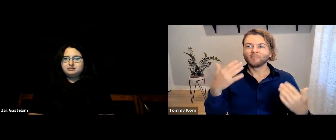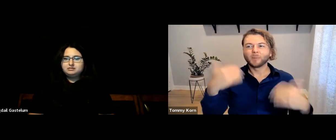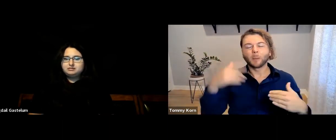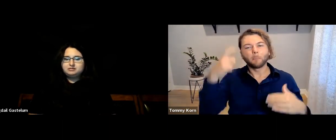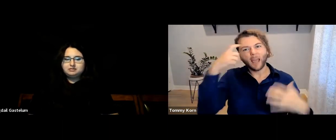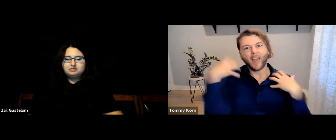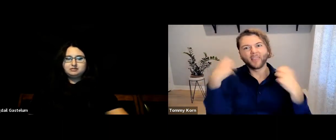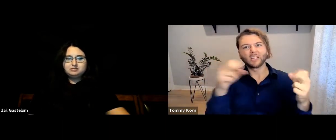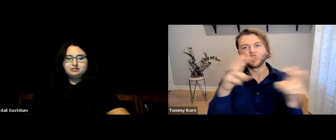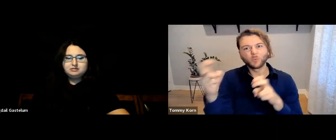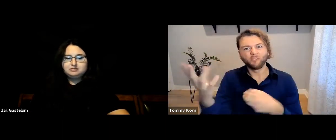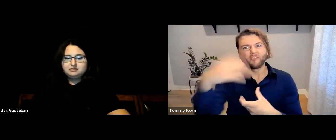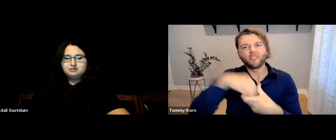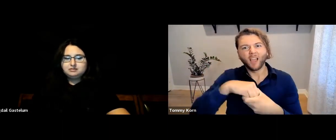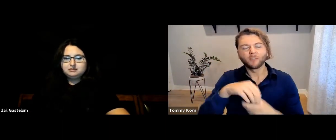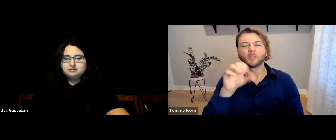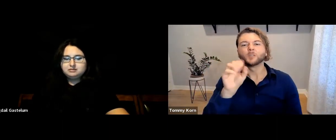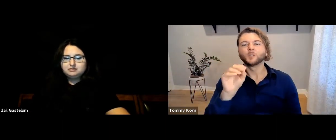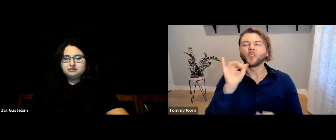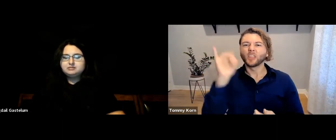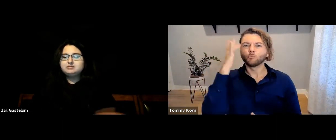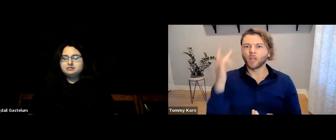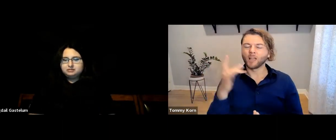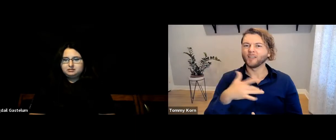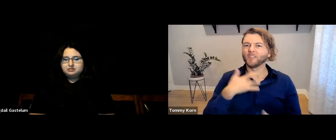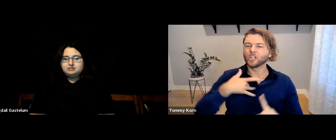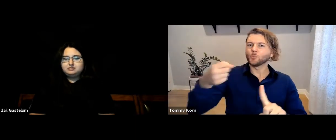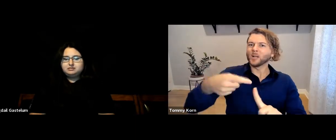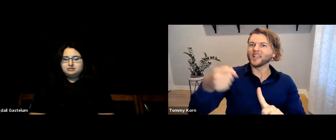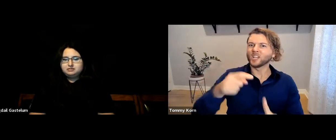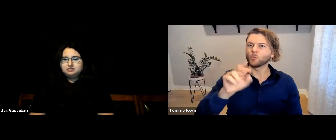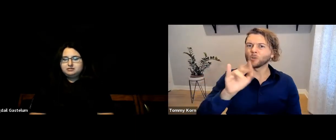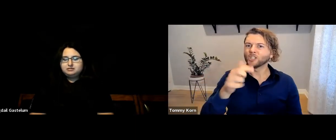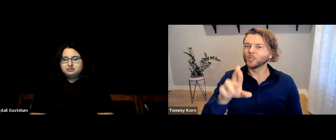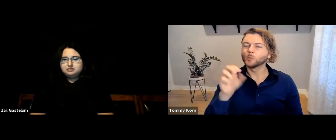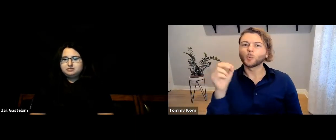There are mental health issues involved too, which is why it can be a trigger